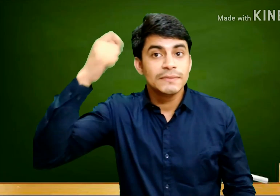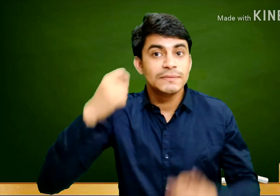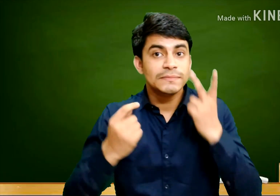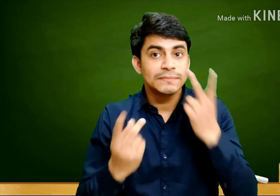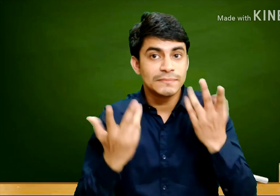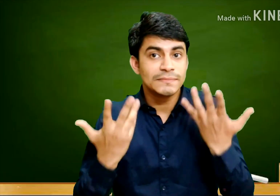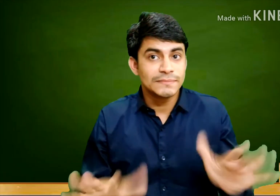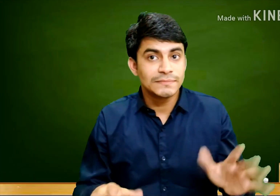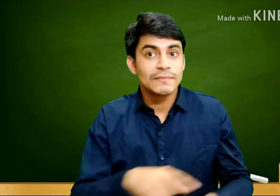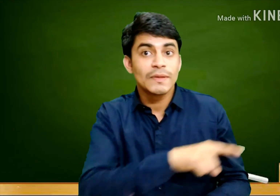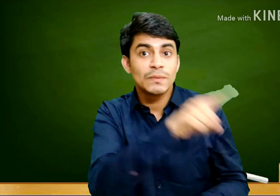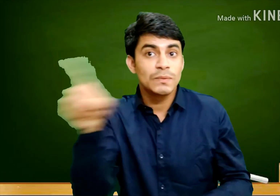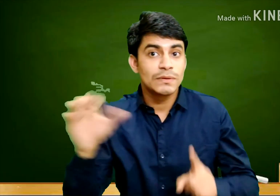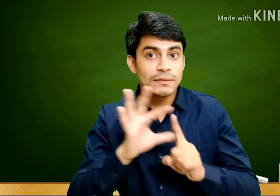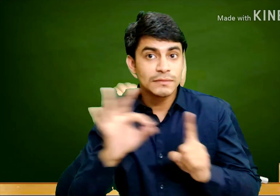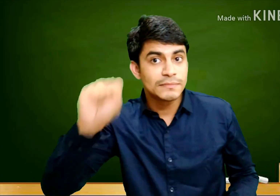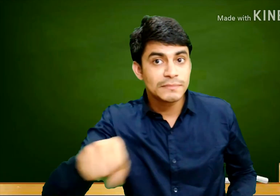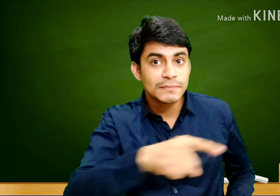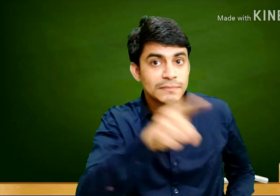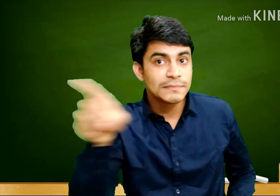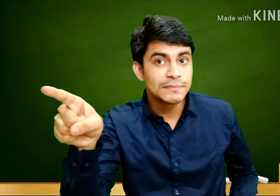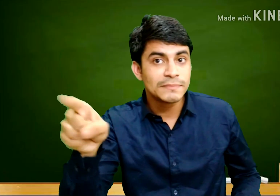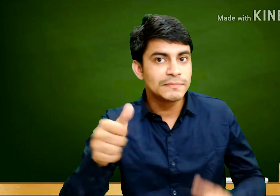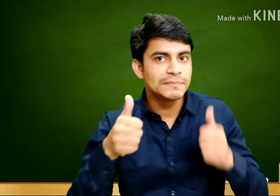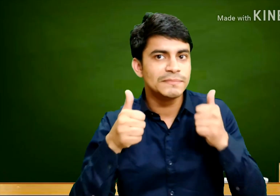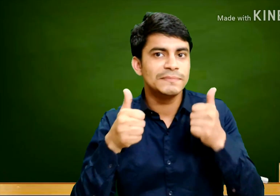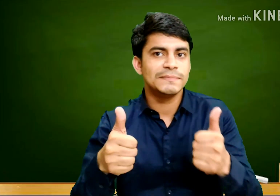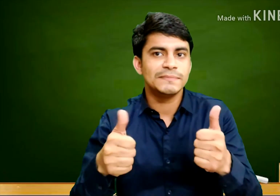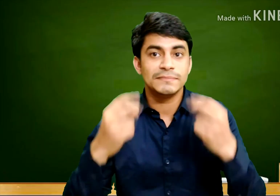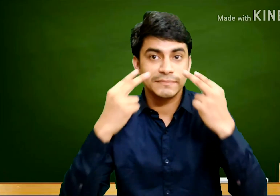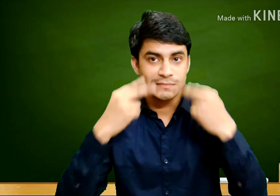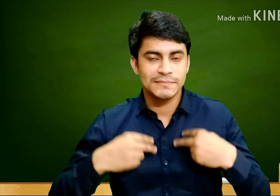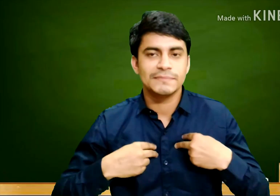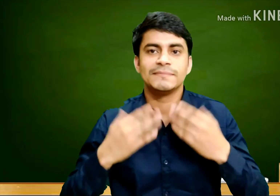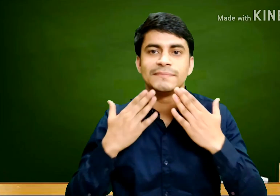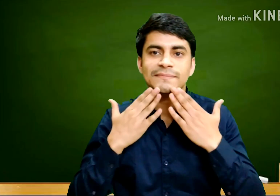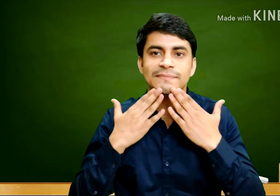You saw the videos. So I hope you will do the same. Thank you for watching.